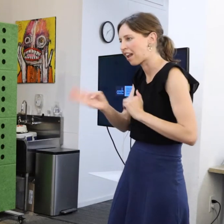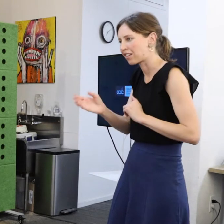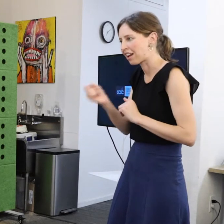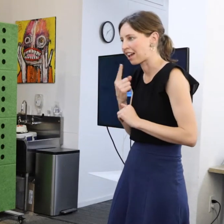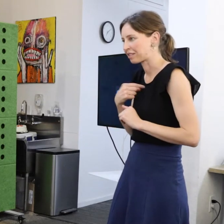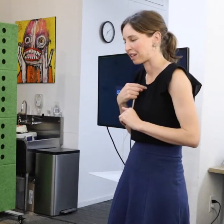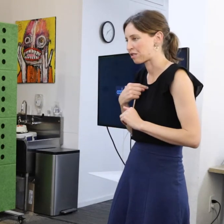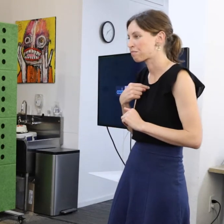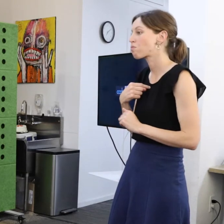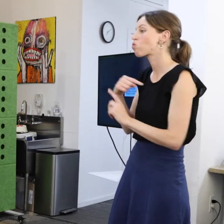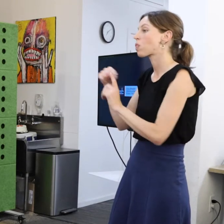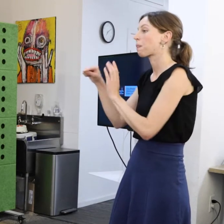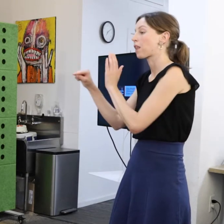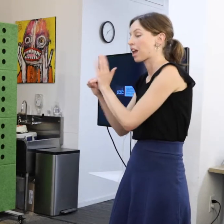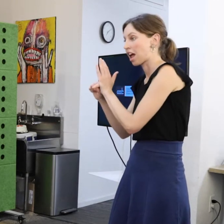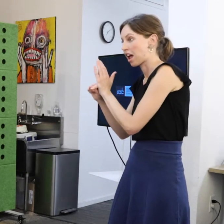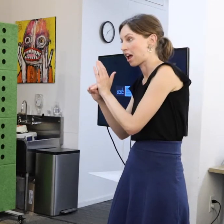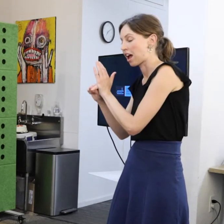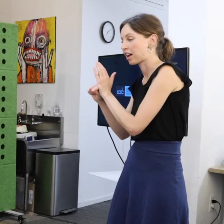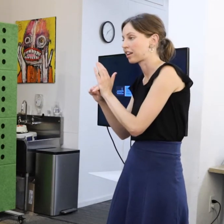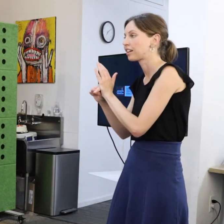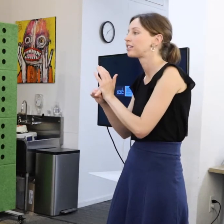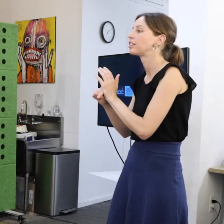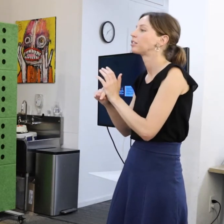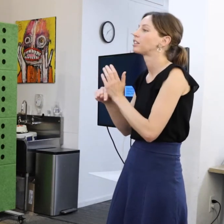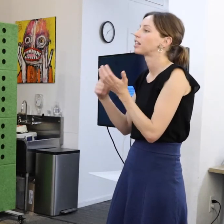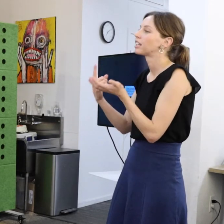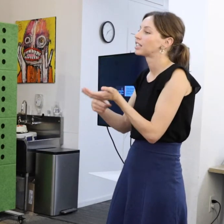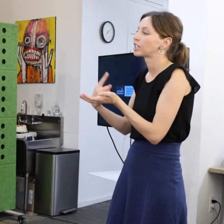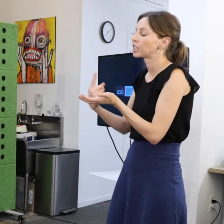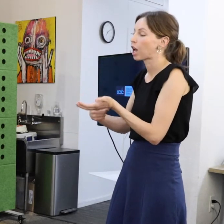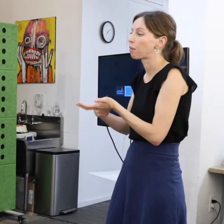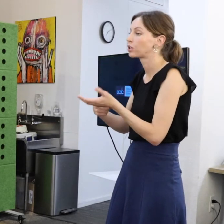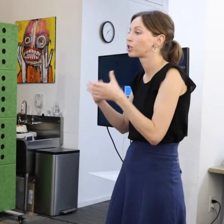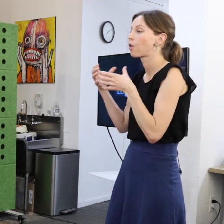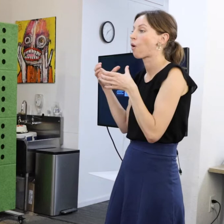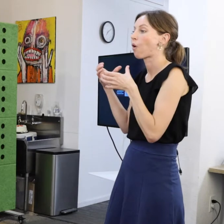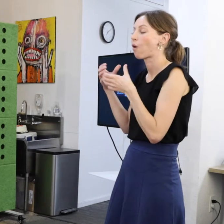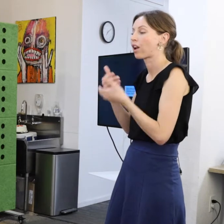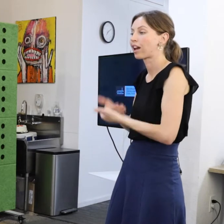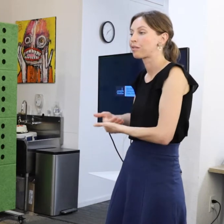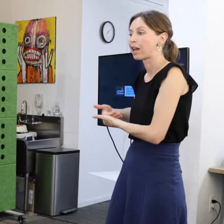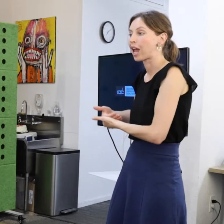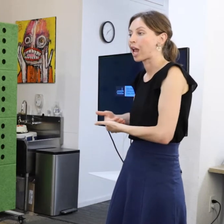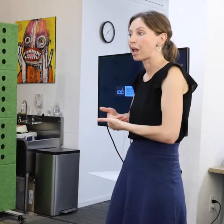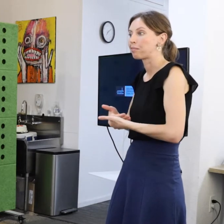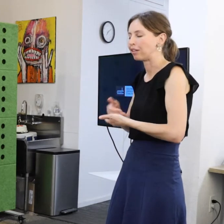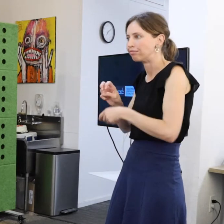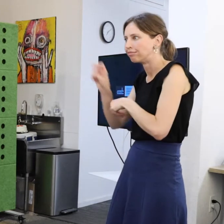Con being asked to hold a kitty he ends up in a tree."